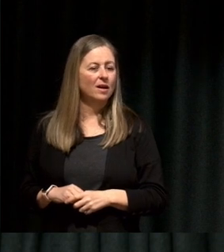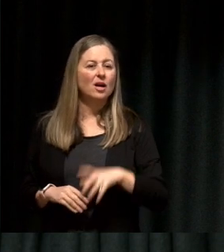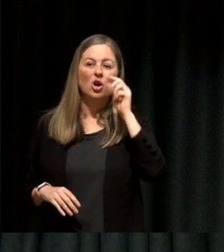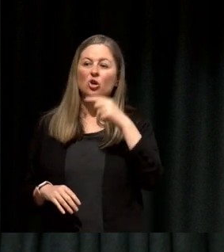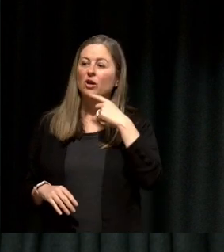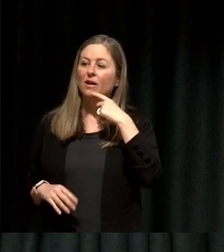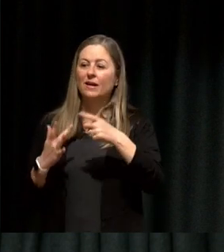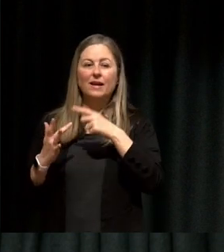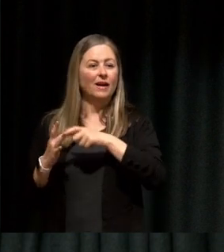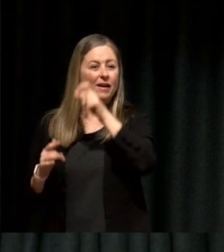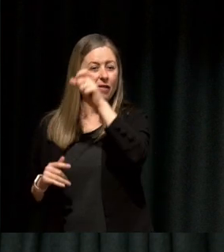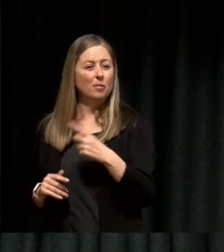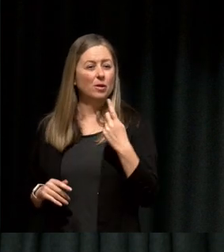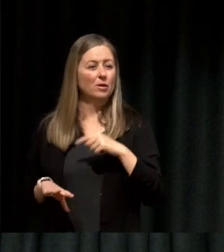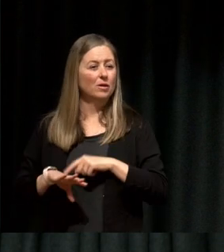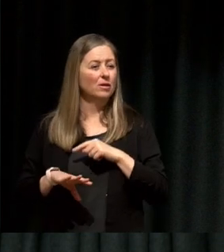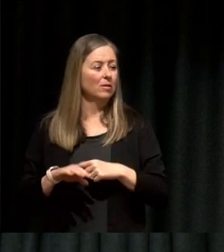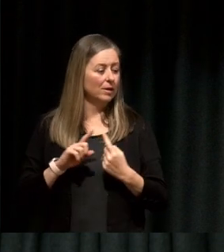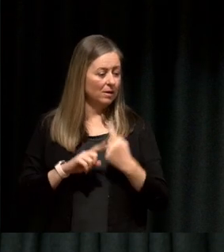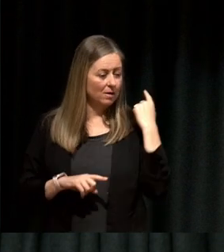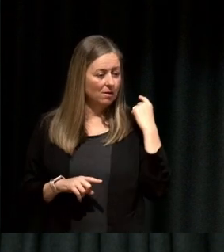when you felt like at your best or at your highest or something you've achieved that